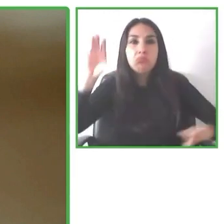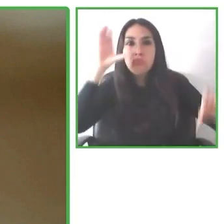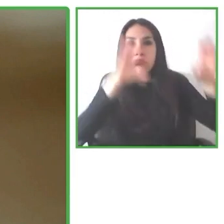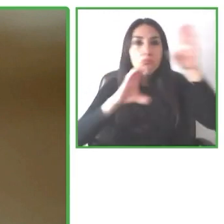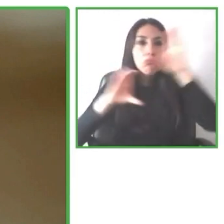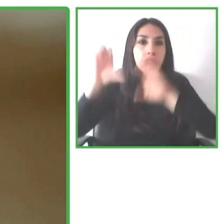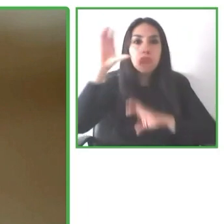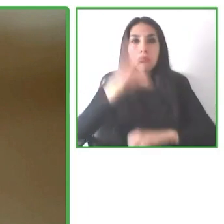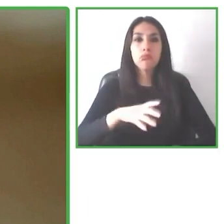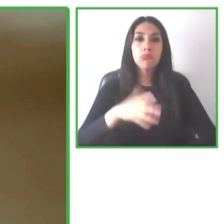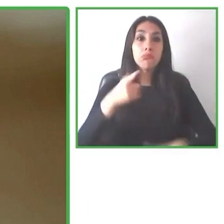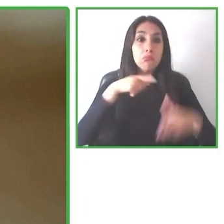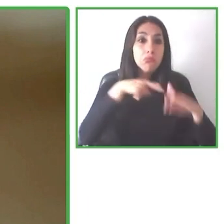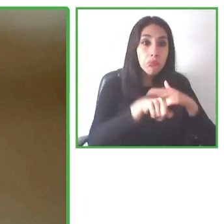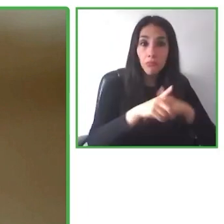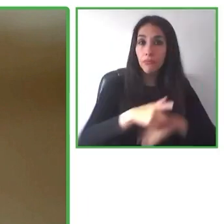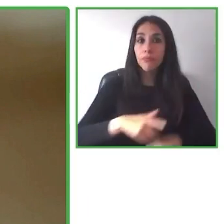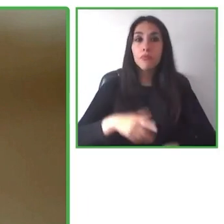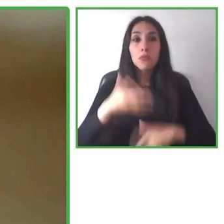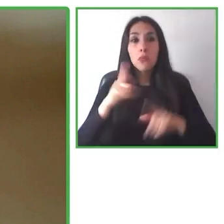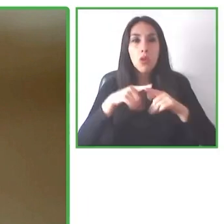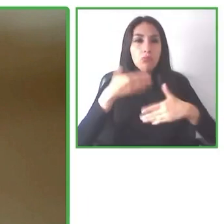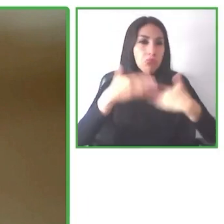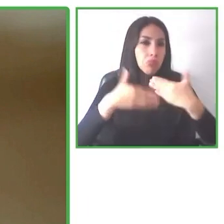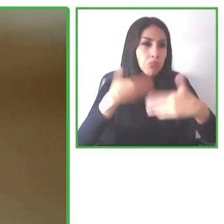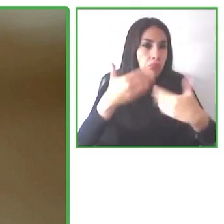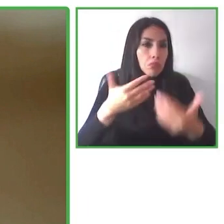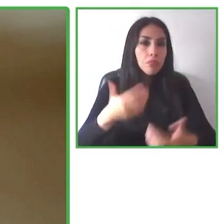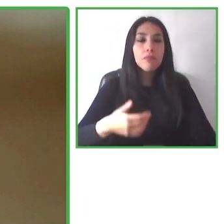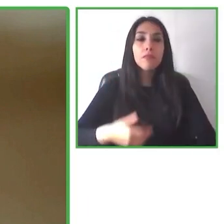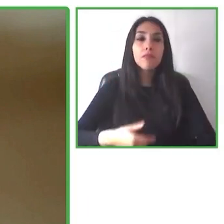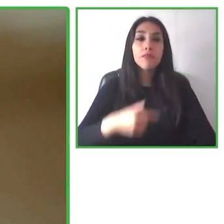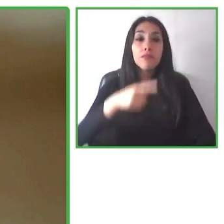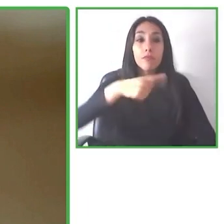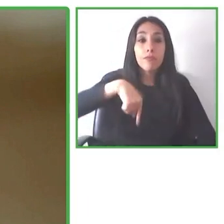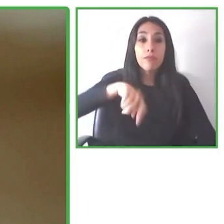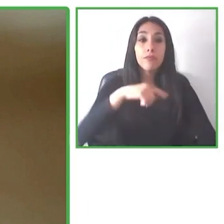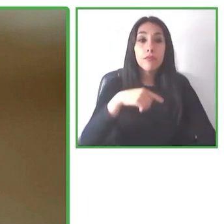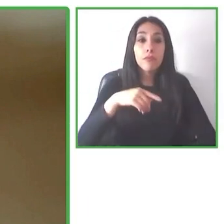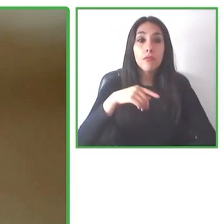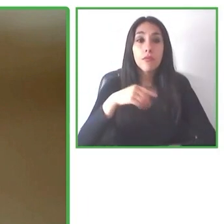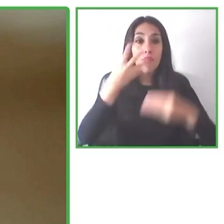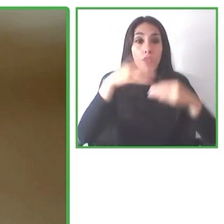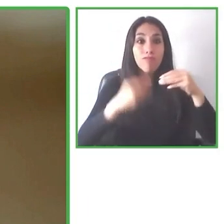So we have also introduced a cross-cutting private form that looks to